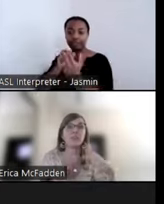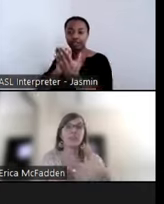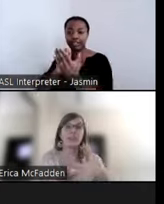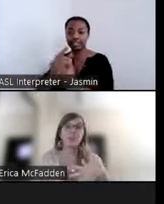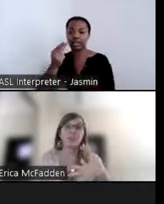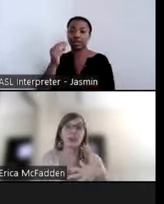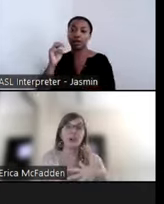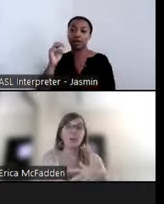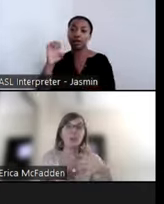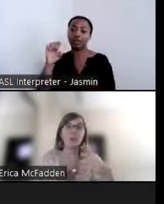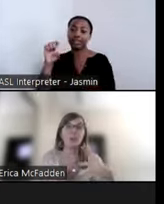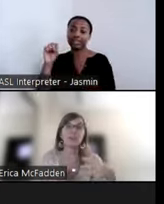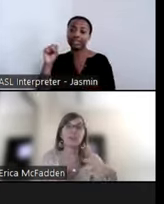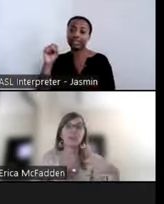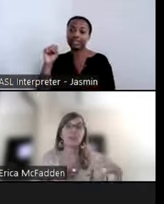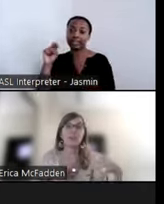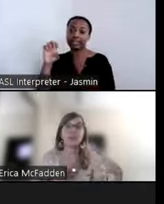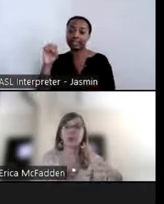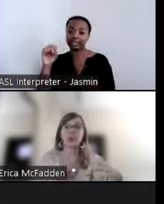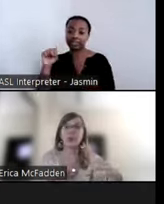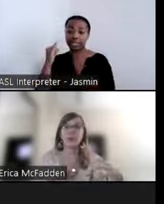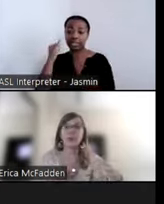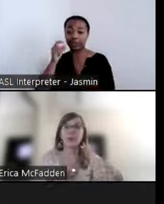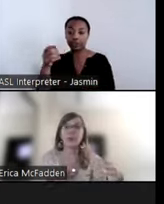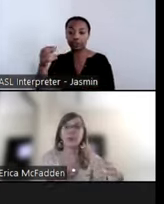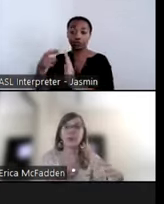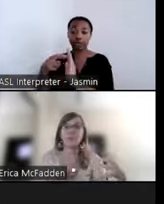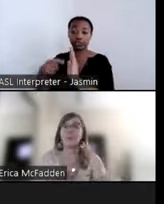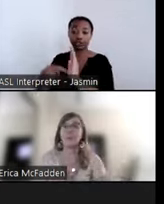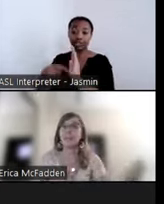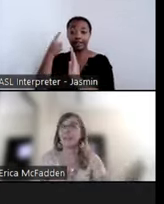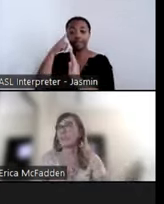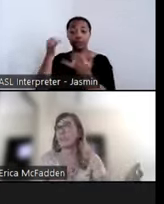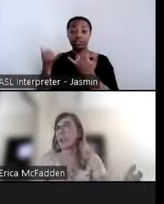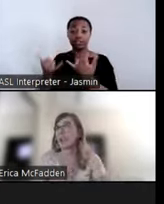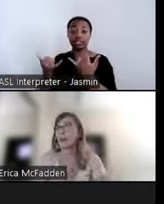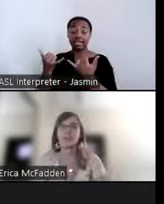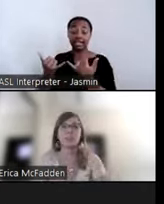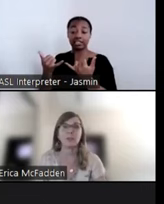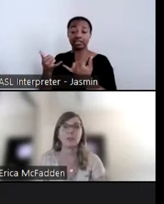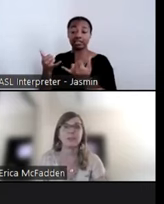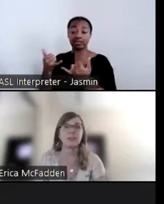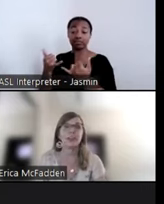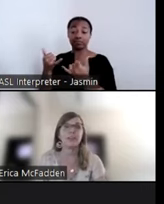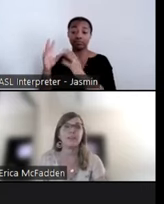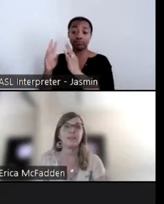for today's webinar, we will send you the link tomorrow. Or you can use the link that staff are putting in the chat.